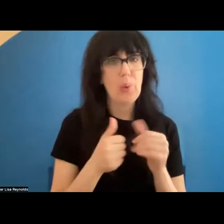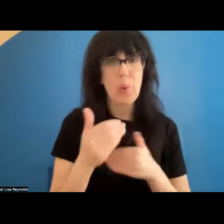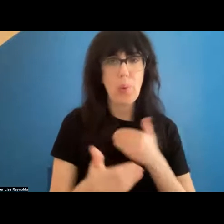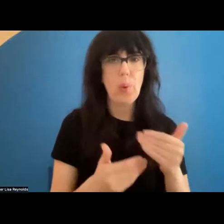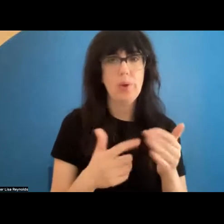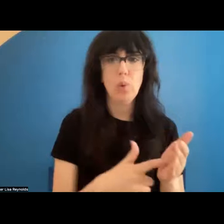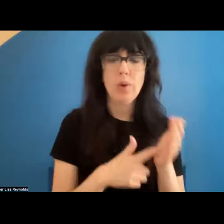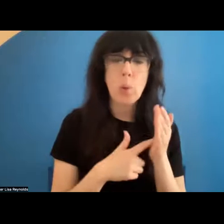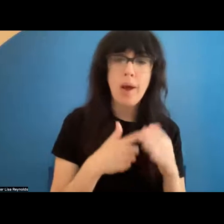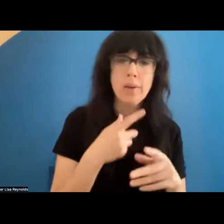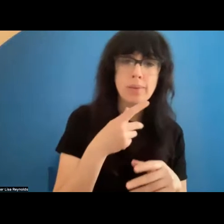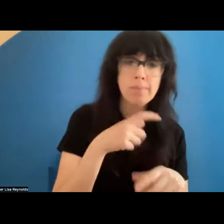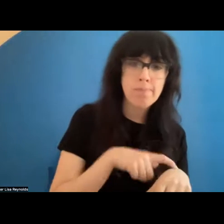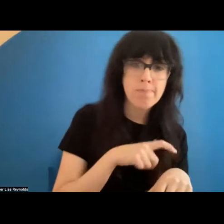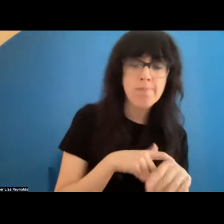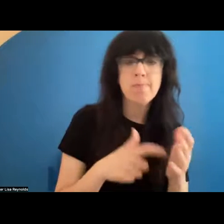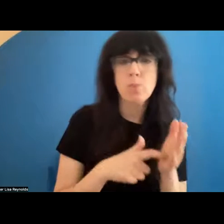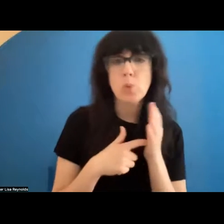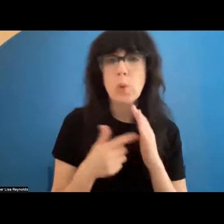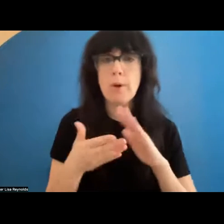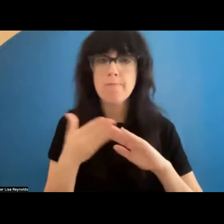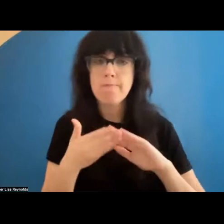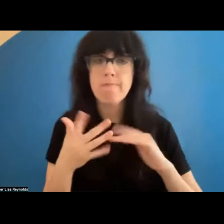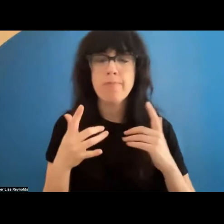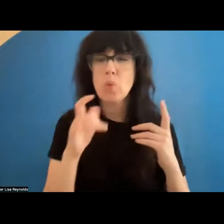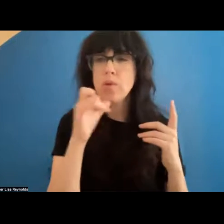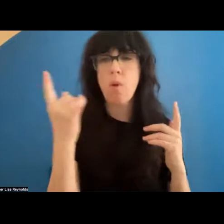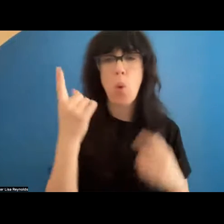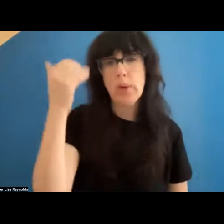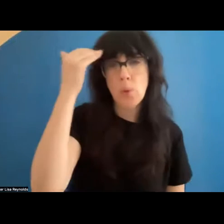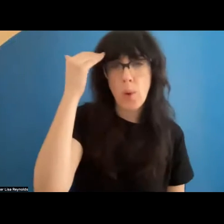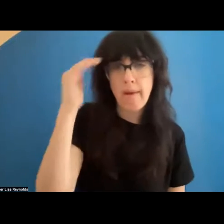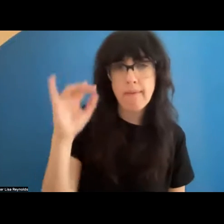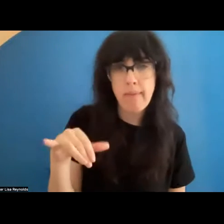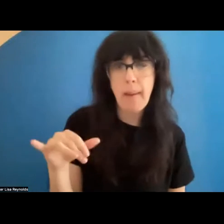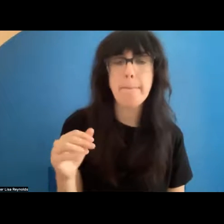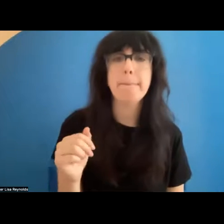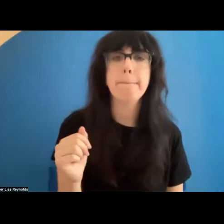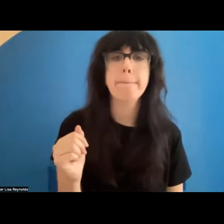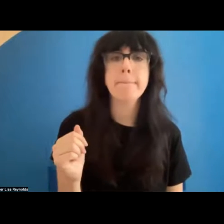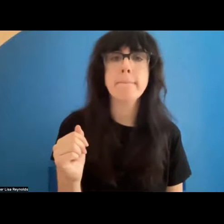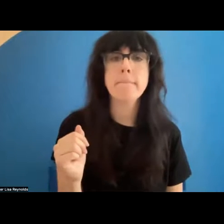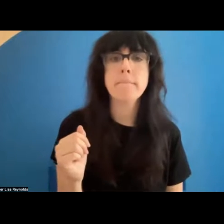it requires time and maintenance that we aren't always aware of. And the value of how it operates